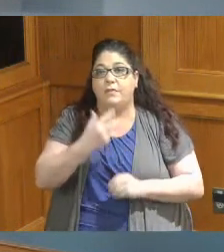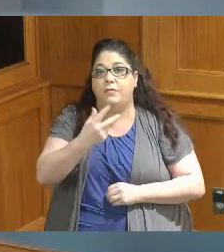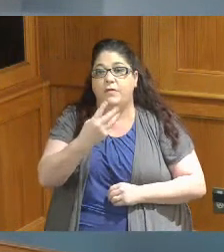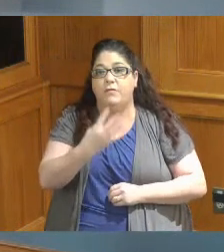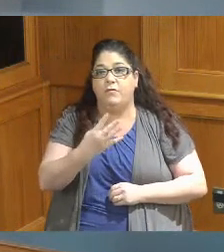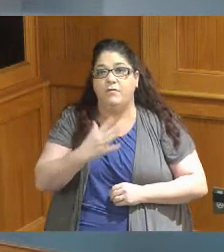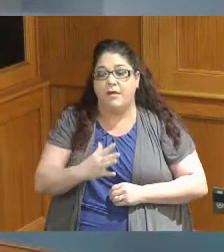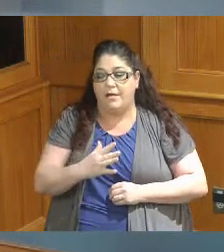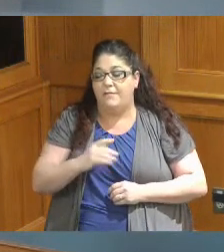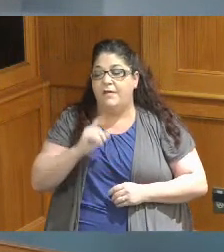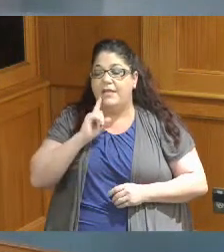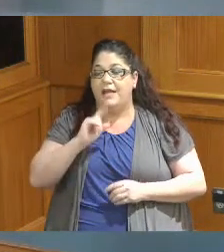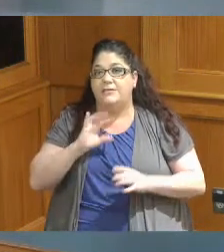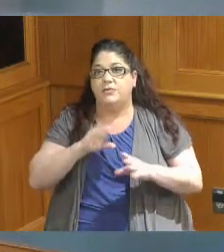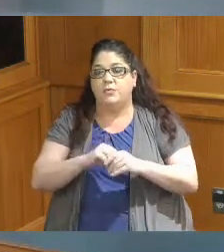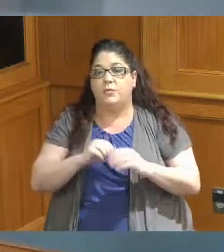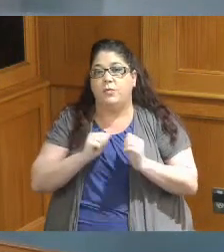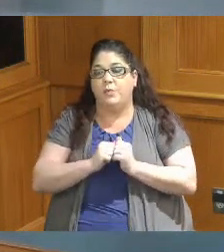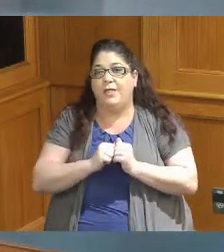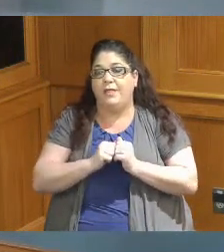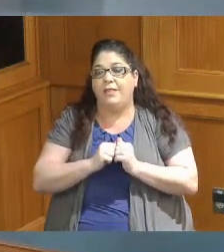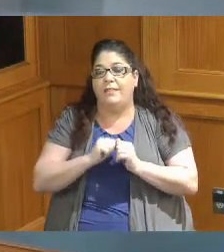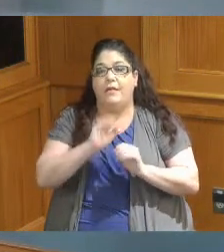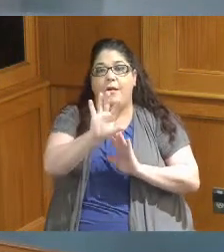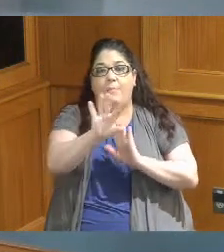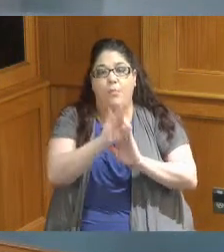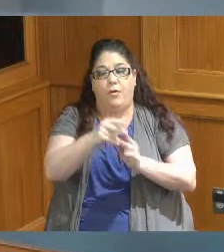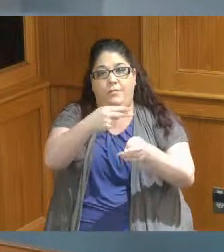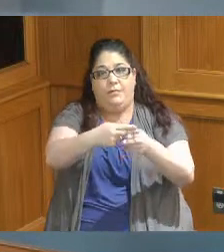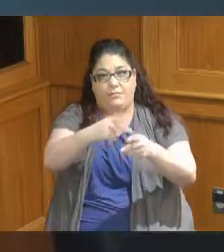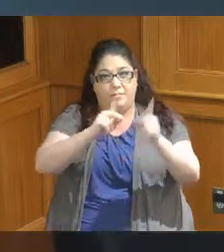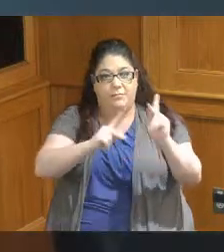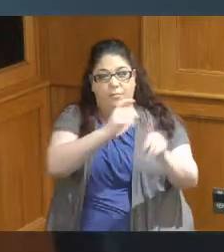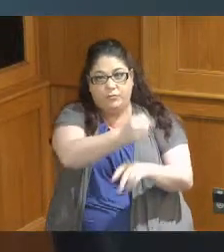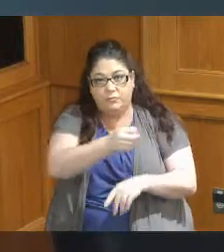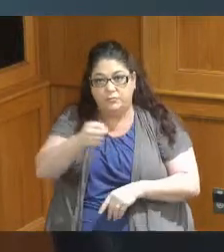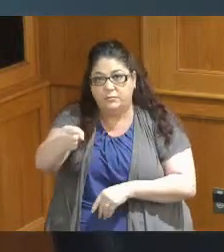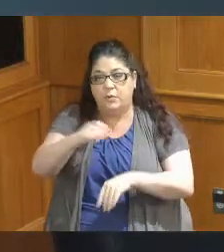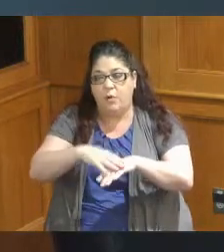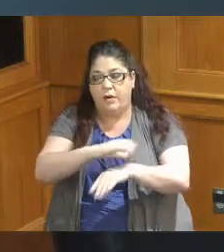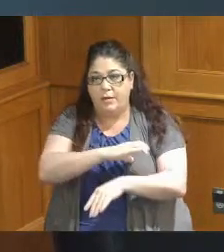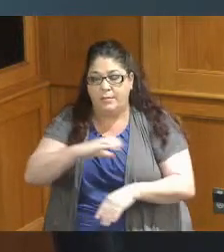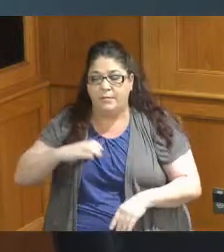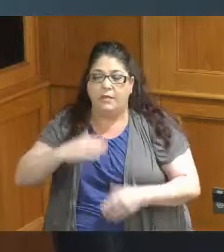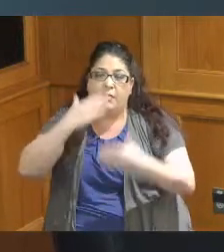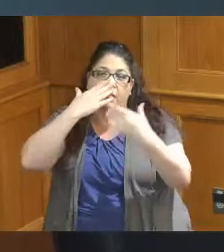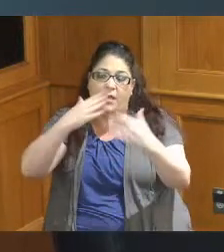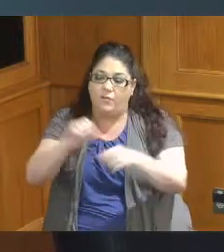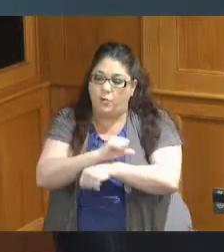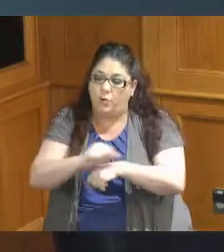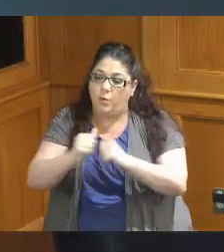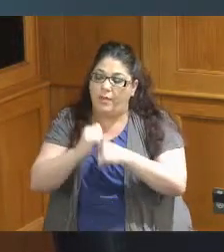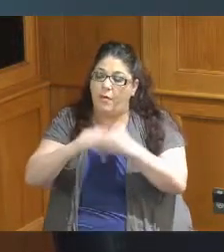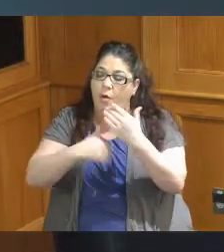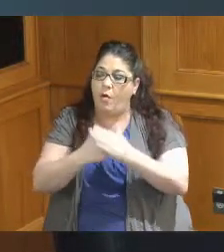and I do want to thank the chief of staffs for working with all of our offices on this and we